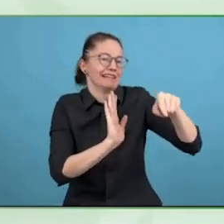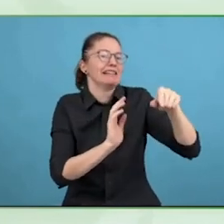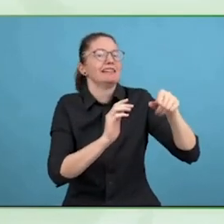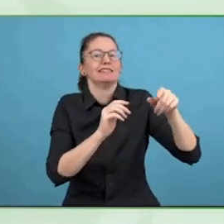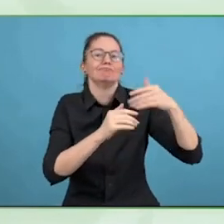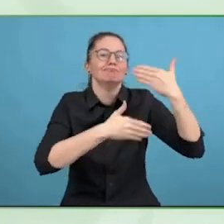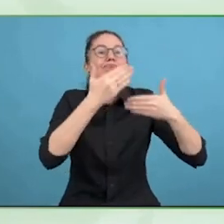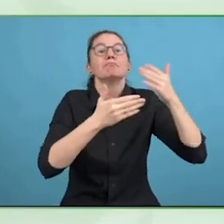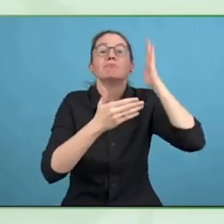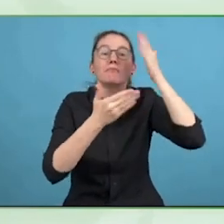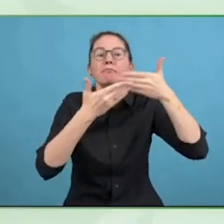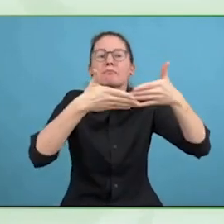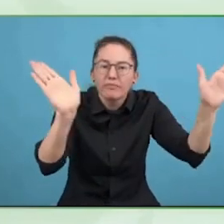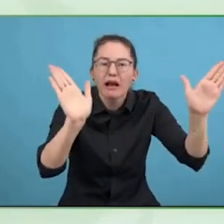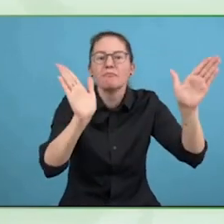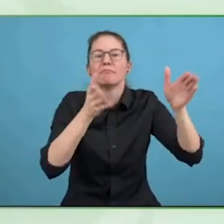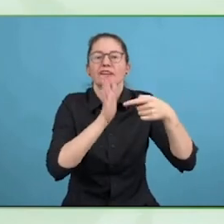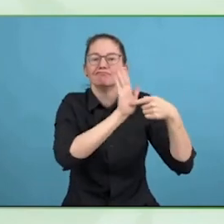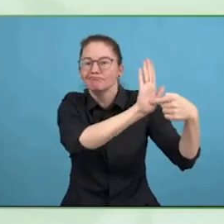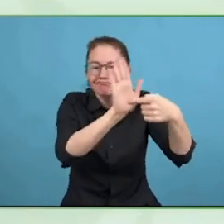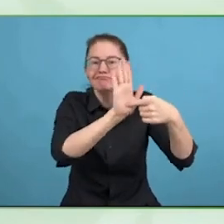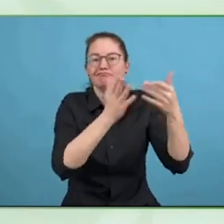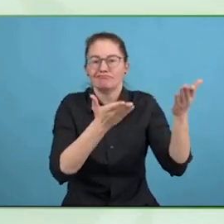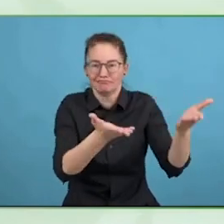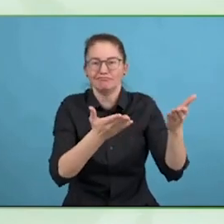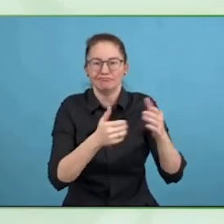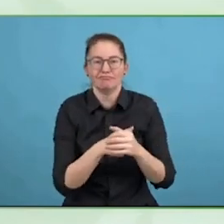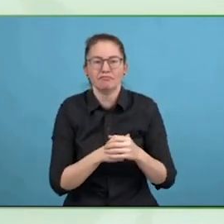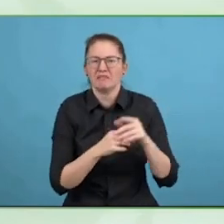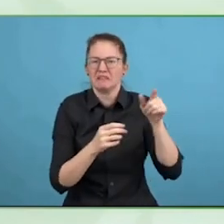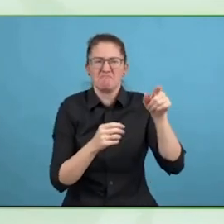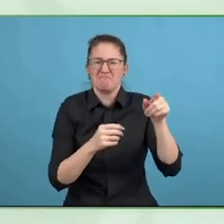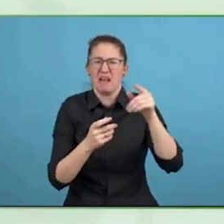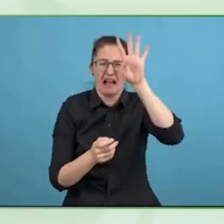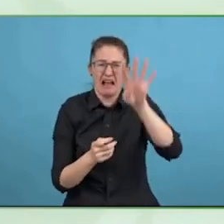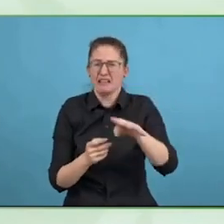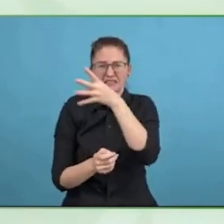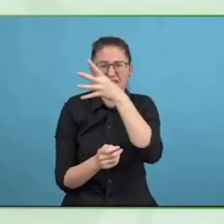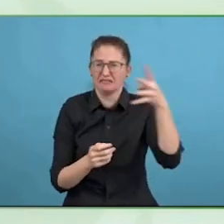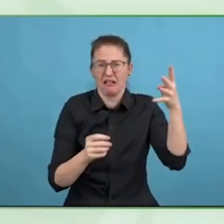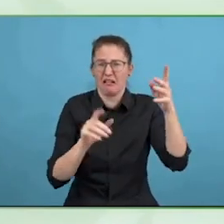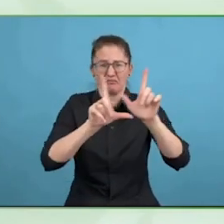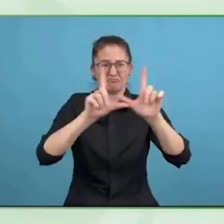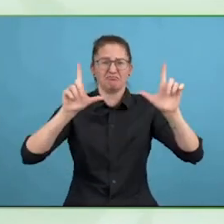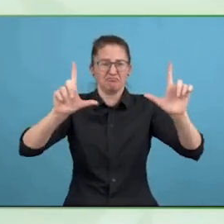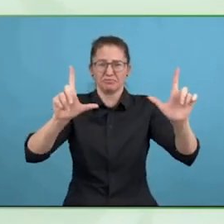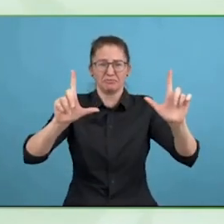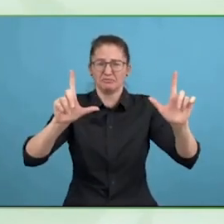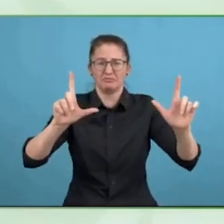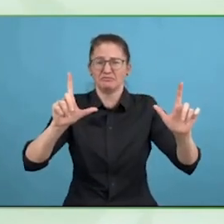and as Susan just mentioned we are having now a Spanish version of the